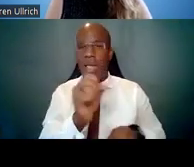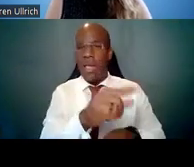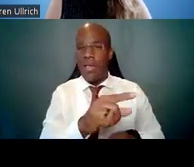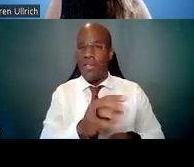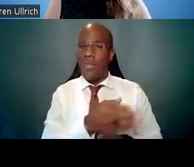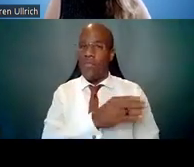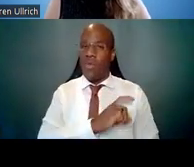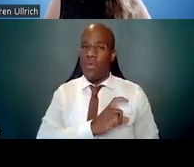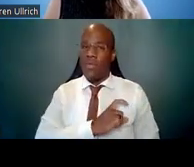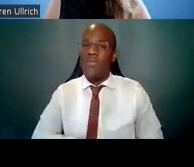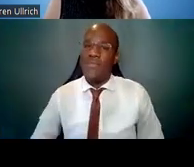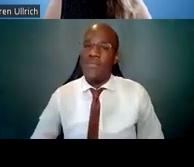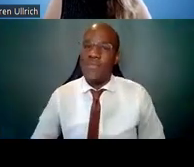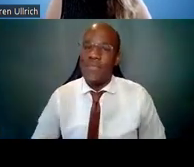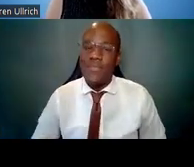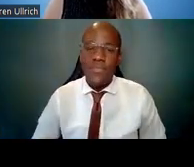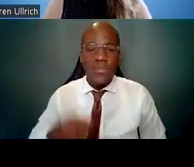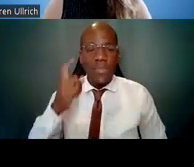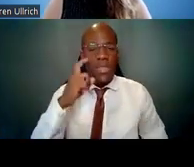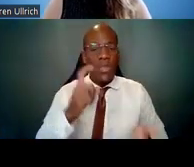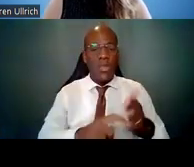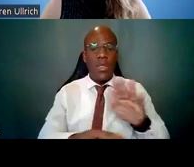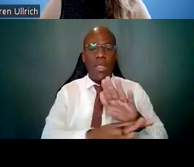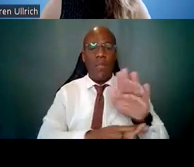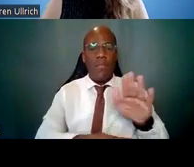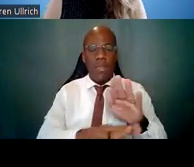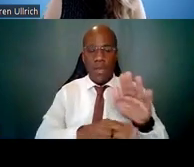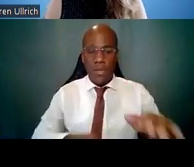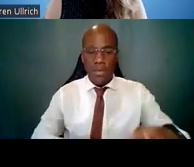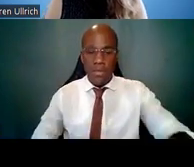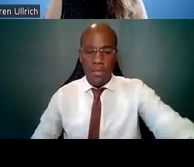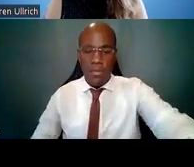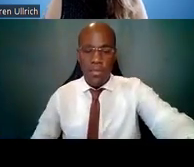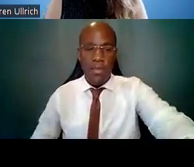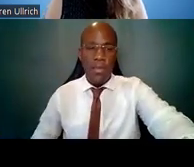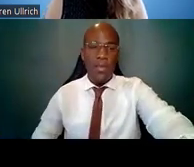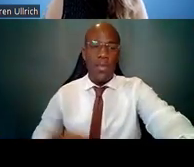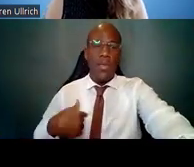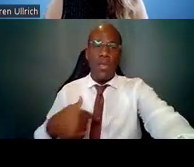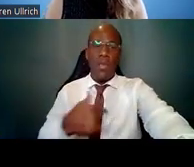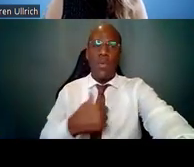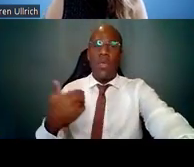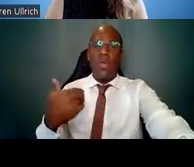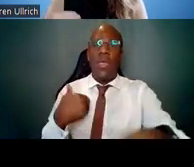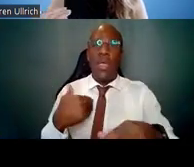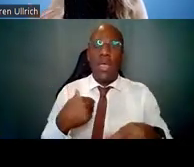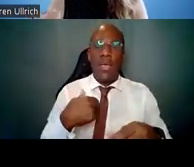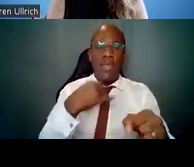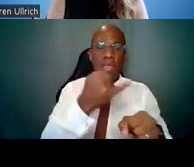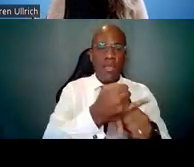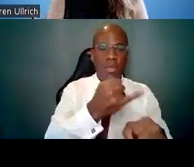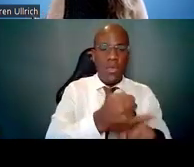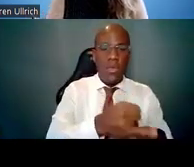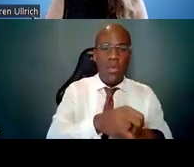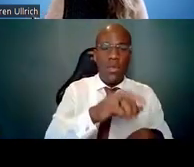you can see that we have our institutional, R25 awards, and then we go up through the supplements.